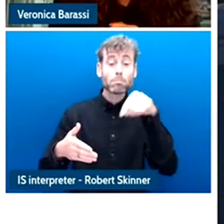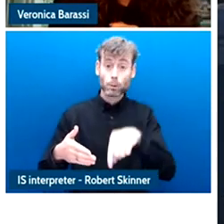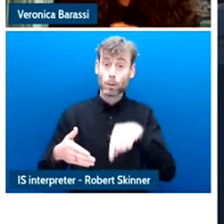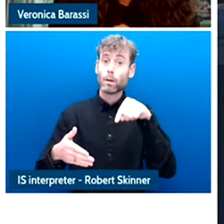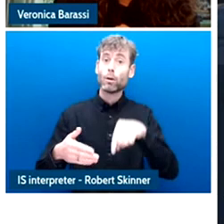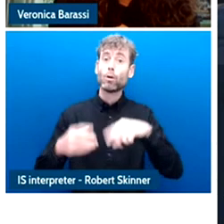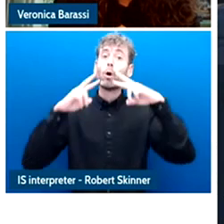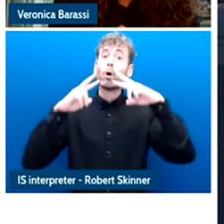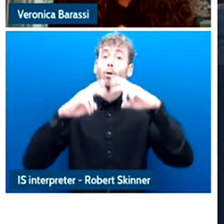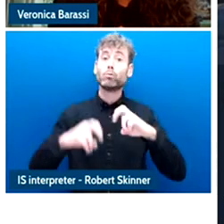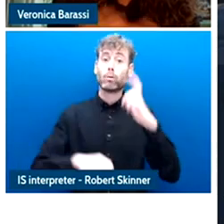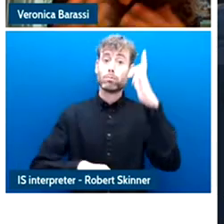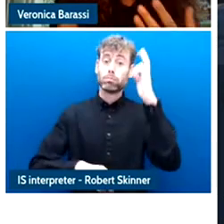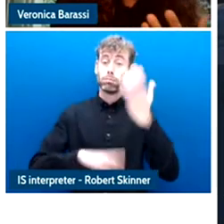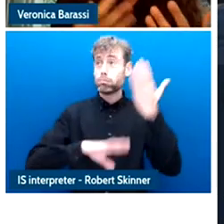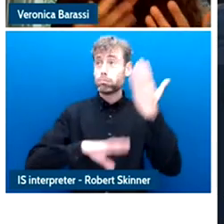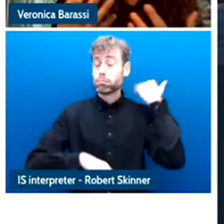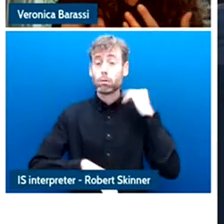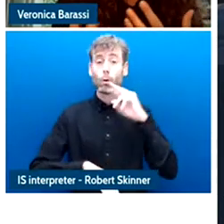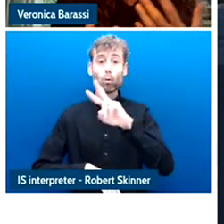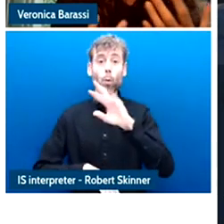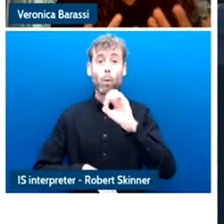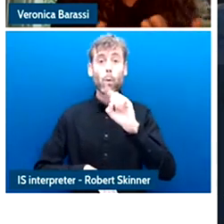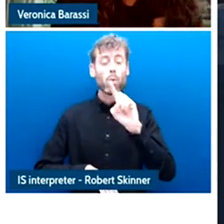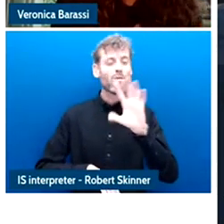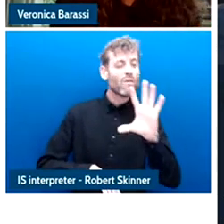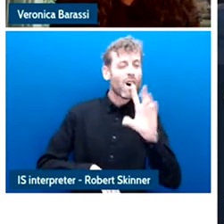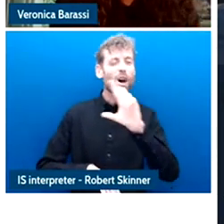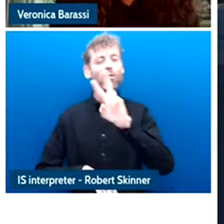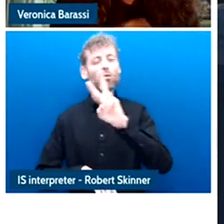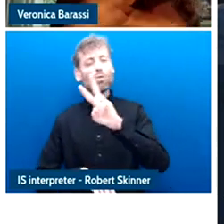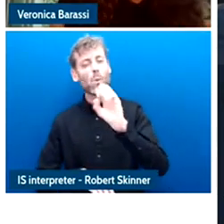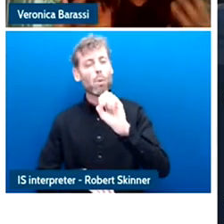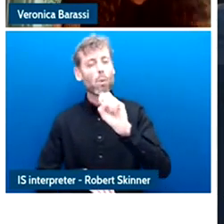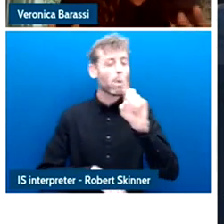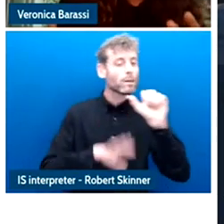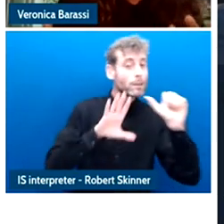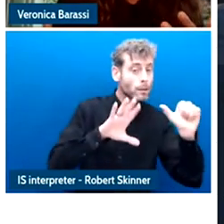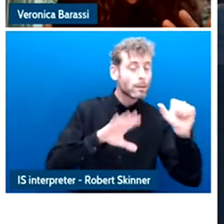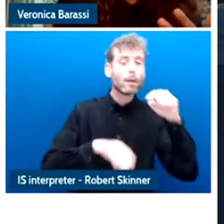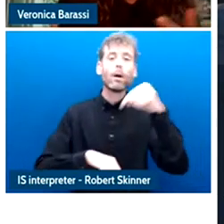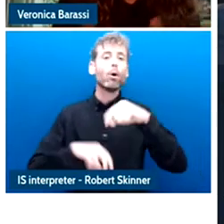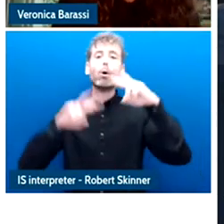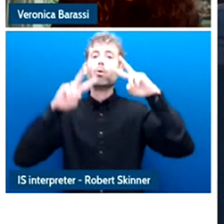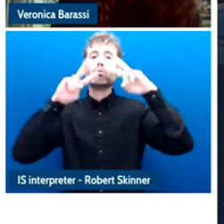and it was basically a study on how much data we produce from children and